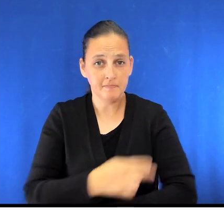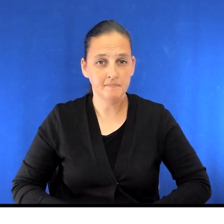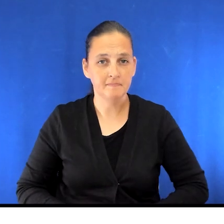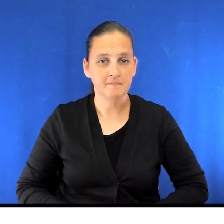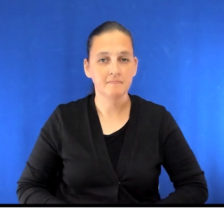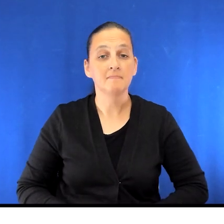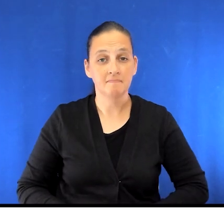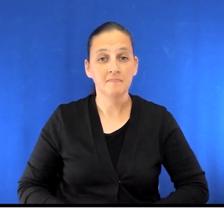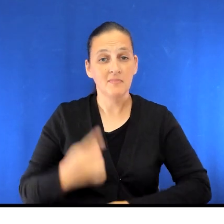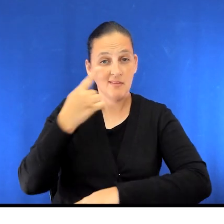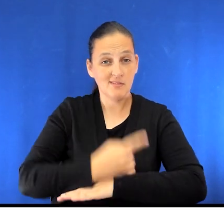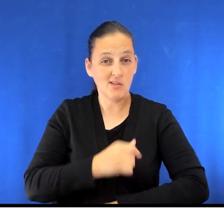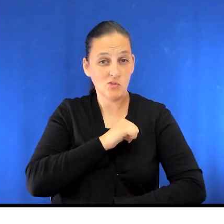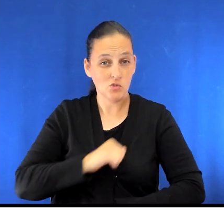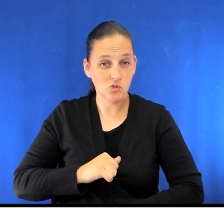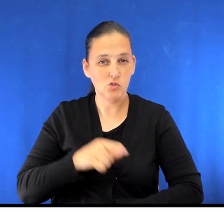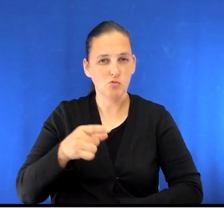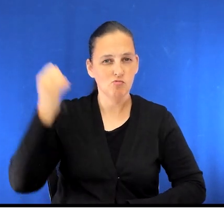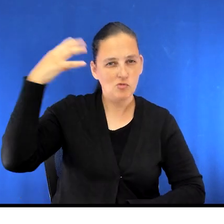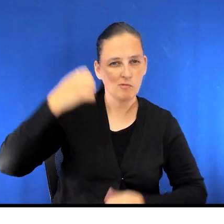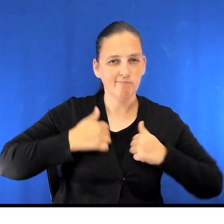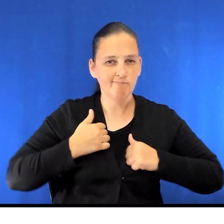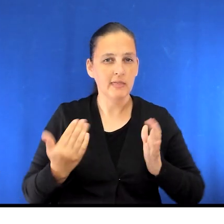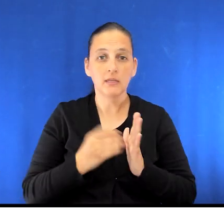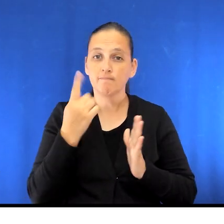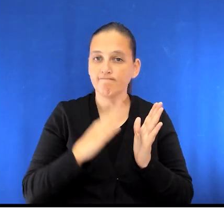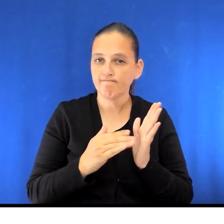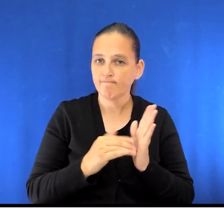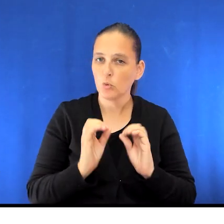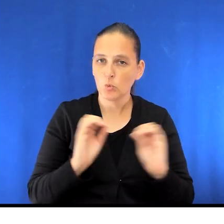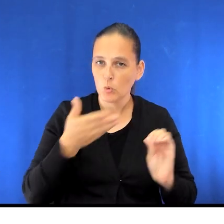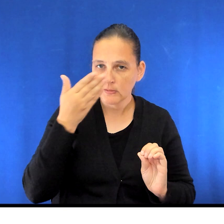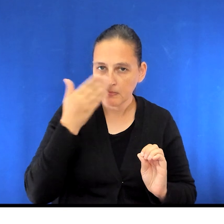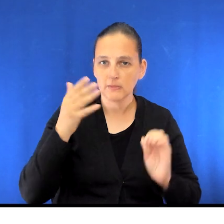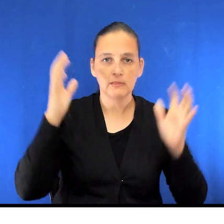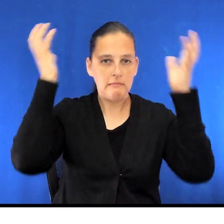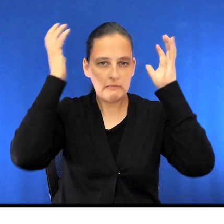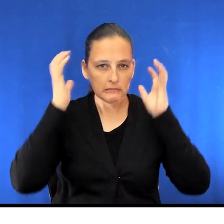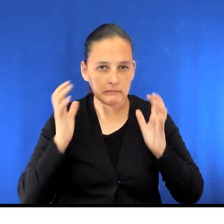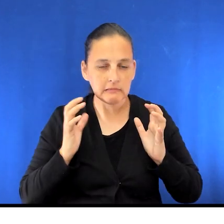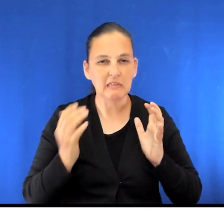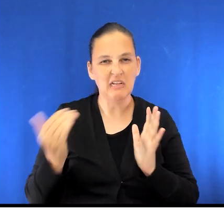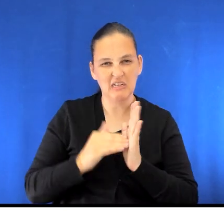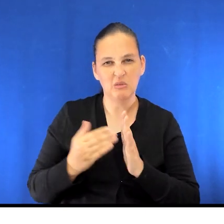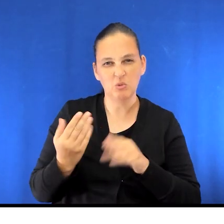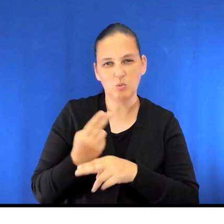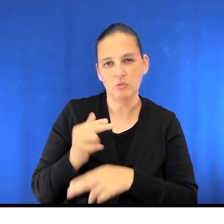On the day of surgery, you'll shower and bathe again with an unscented soap, shampoo your hair and repeat the use of the antiseptic agent